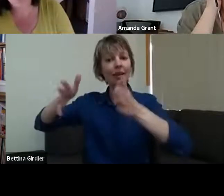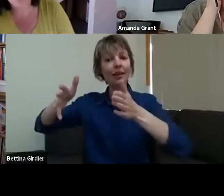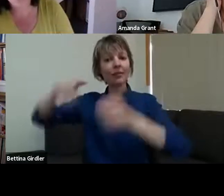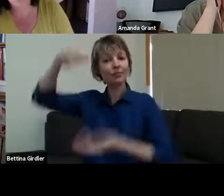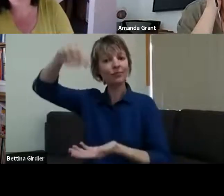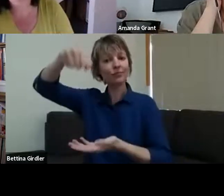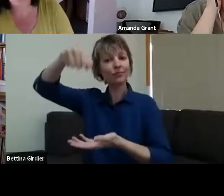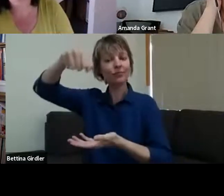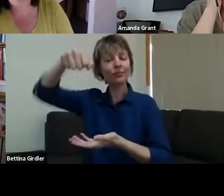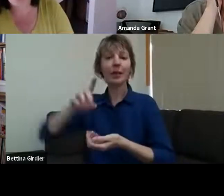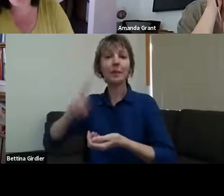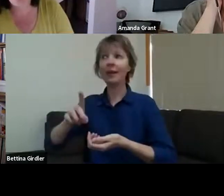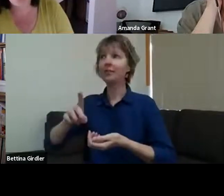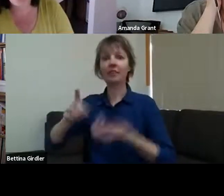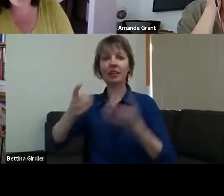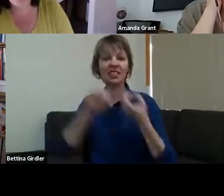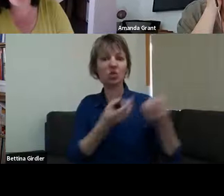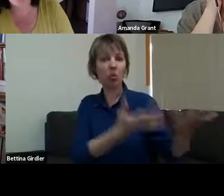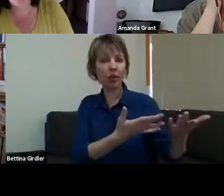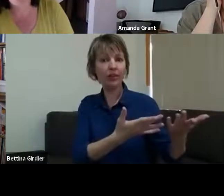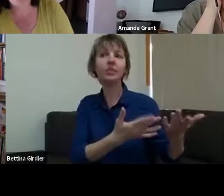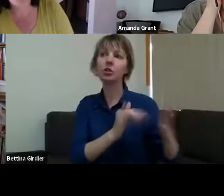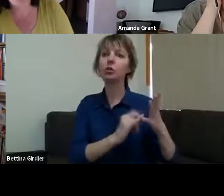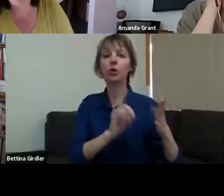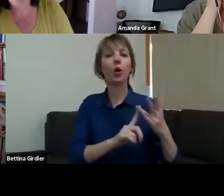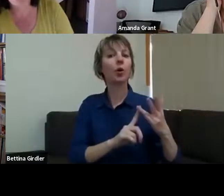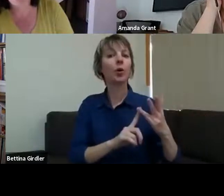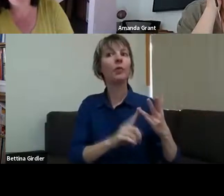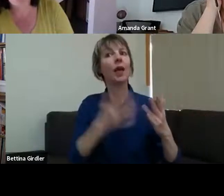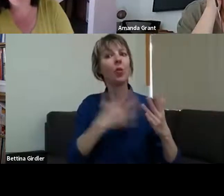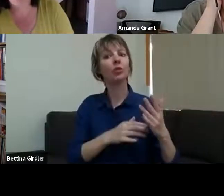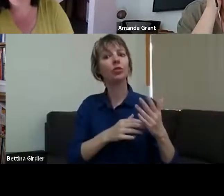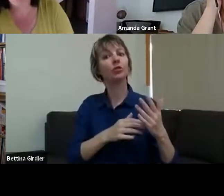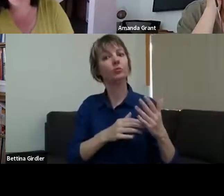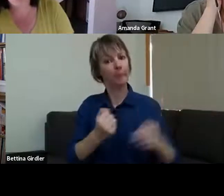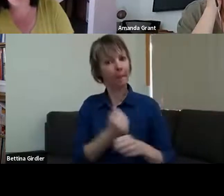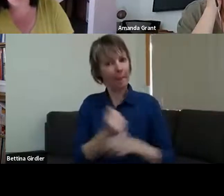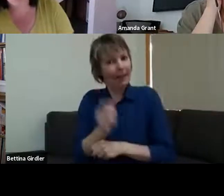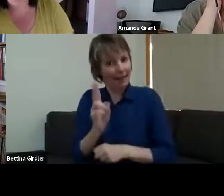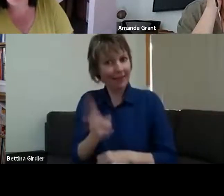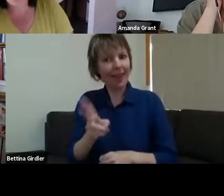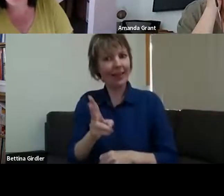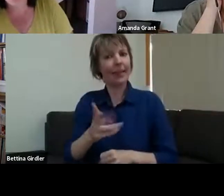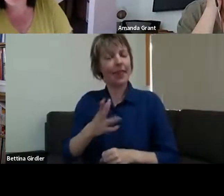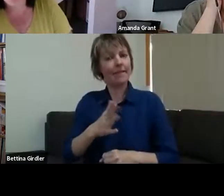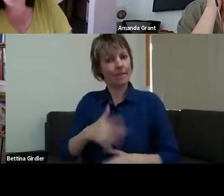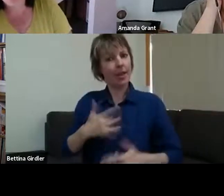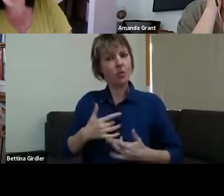basket-maker and tutor, and these people felt so strongly that they wanted to come back and re-create something that had been destroyed in